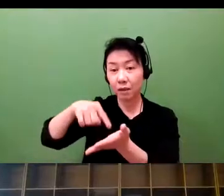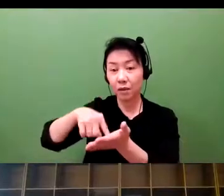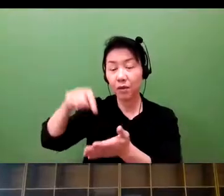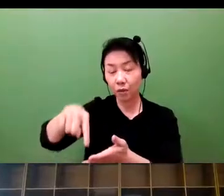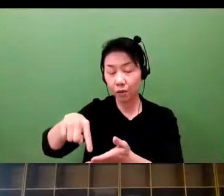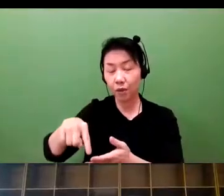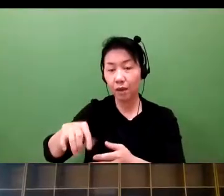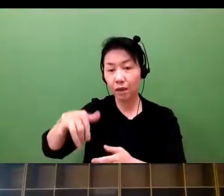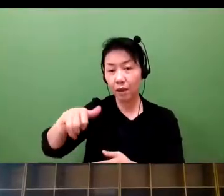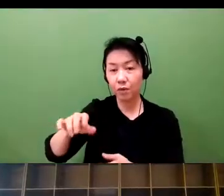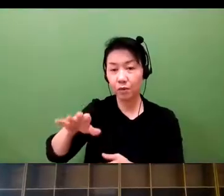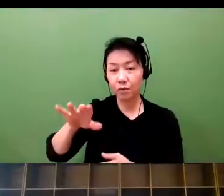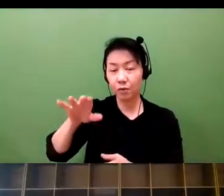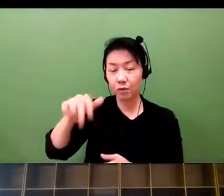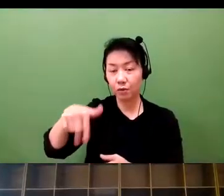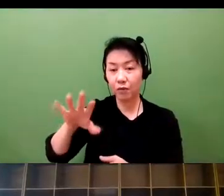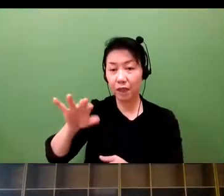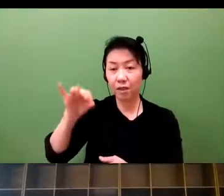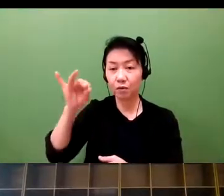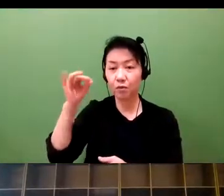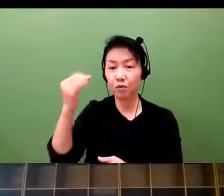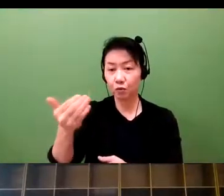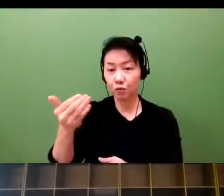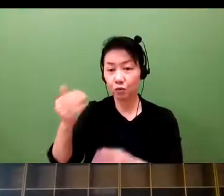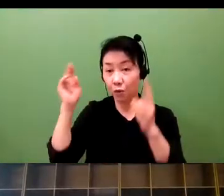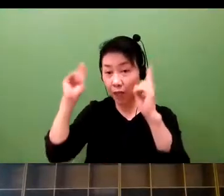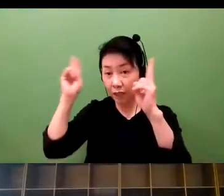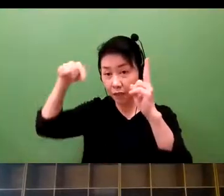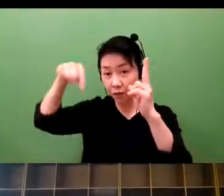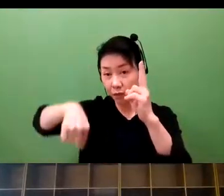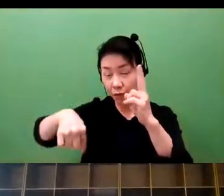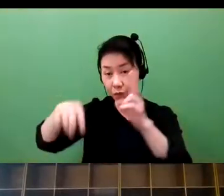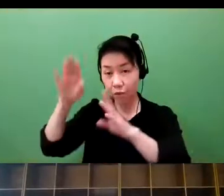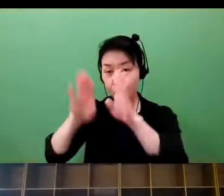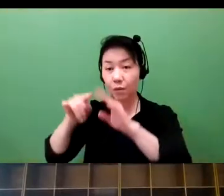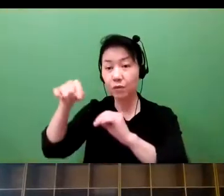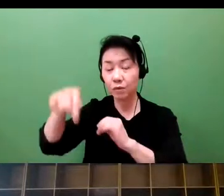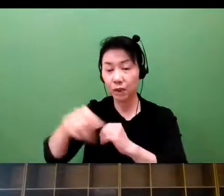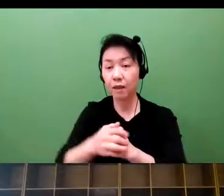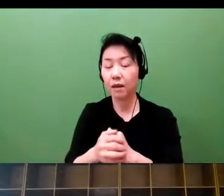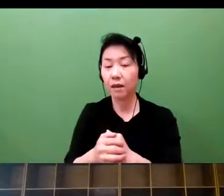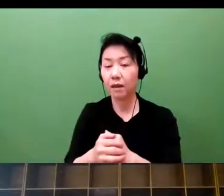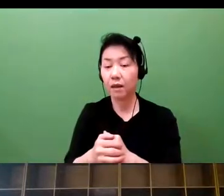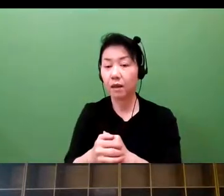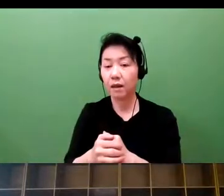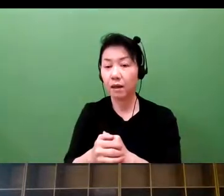And therefore, in health tech industry here in Japan, we do not expect it to shrink.